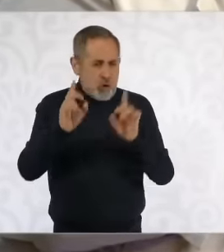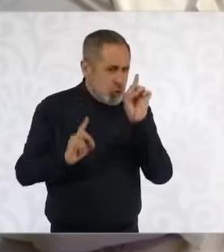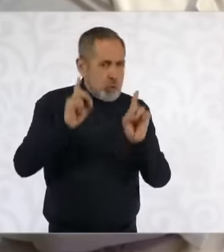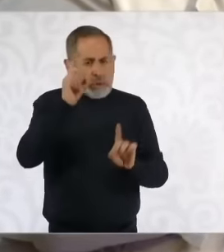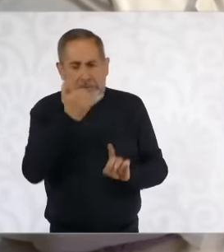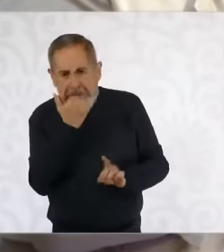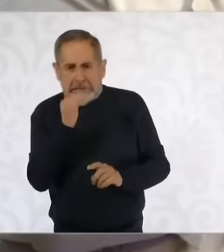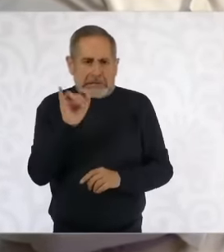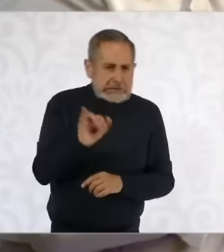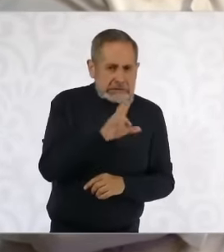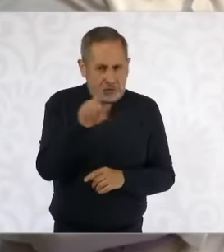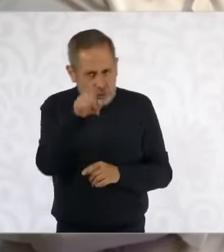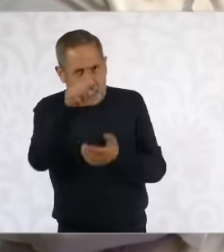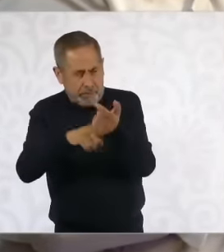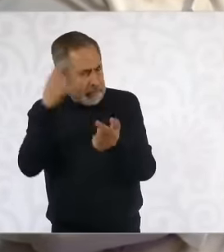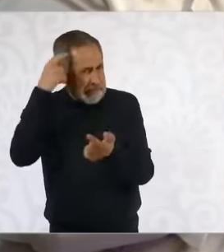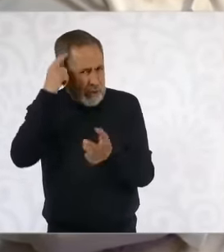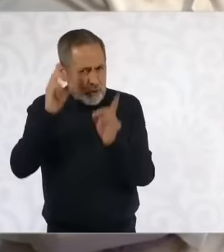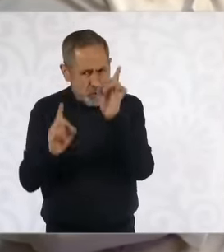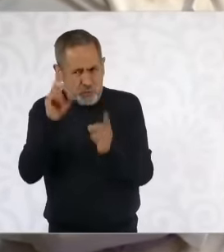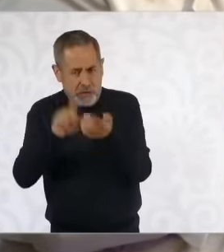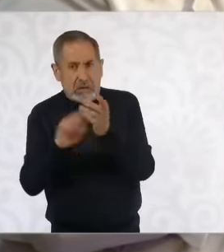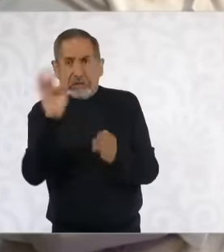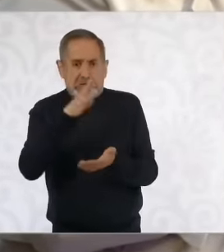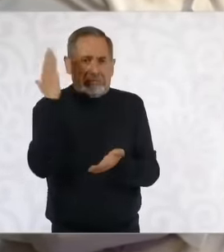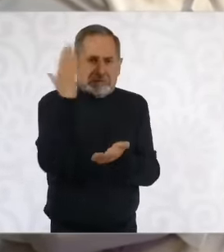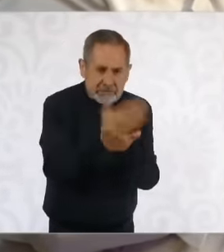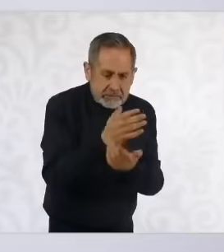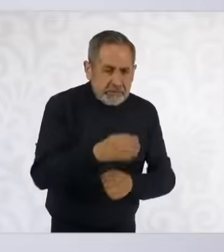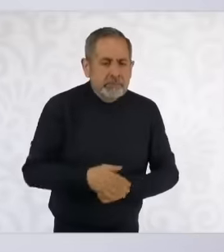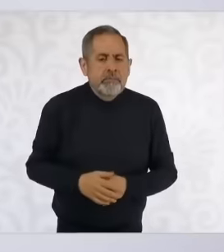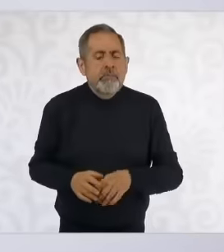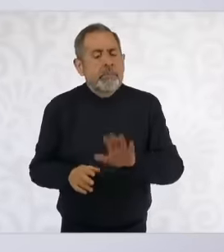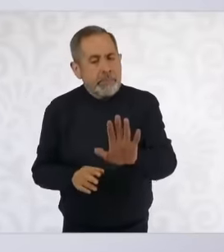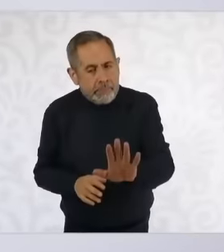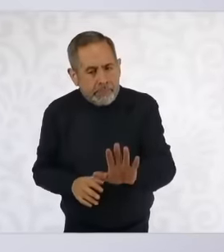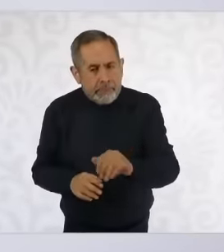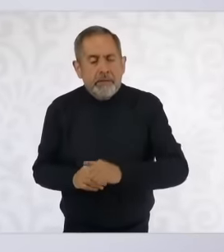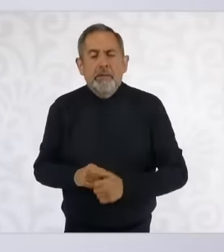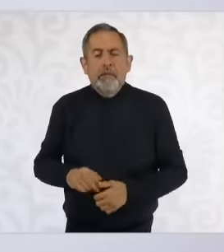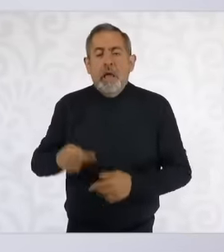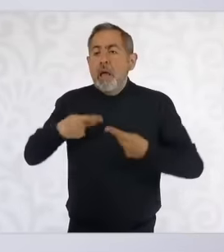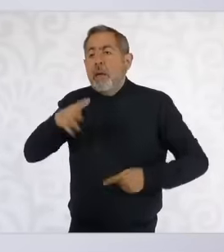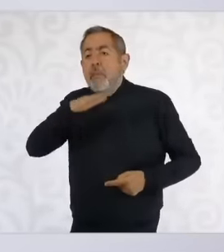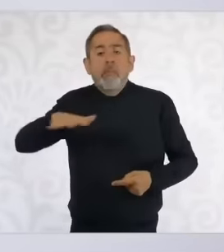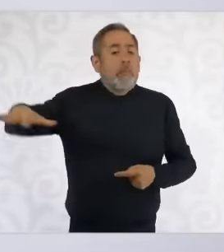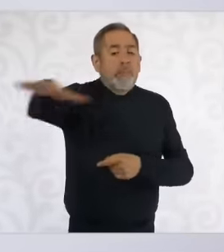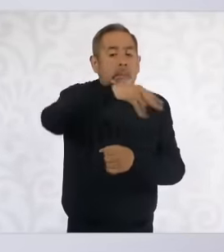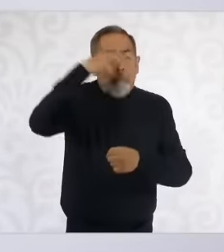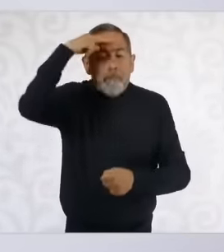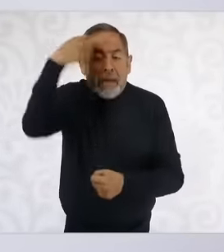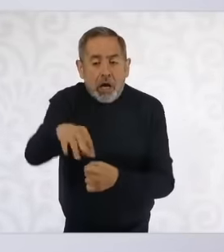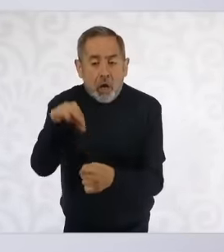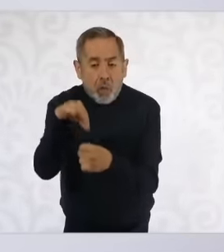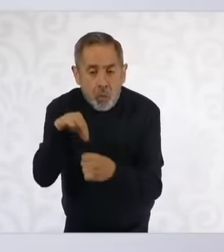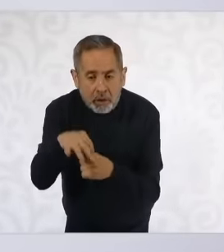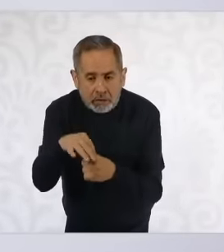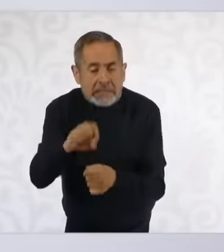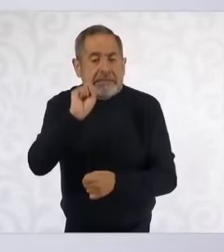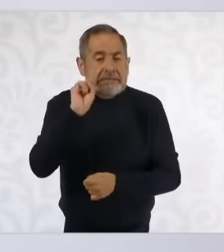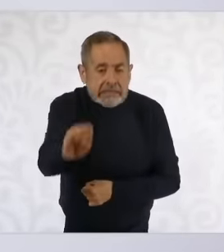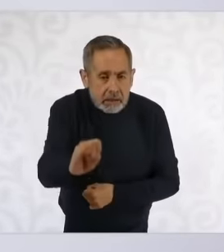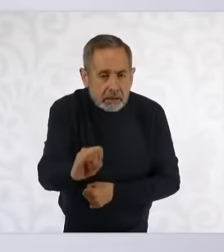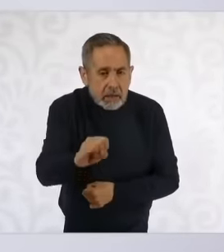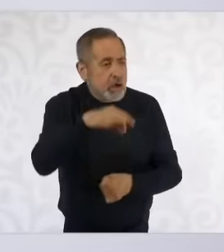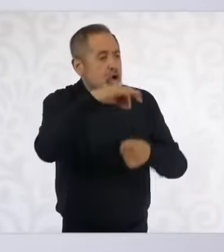it can be stopped or slowed down for a while, the people of Mexico are going to vote for judges for the